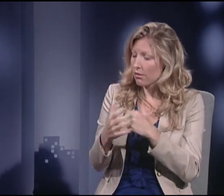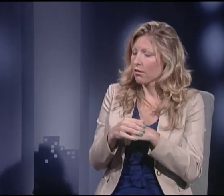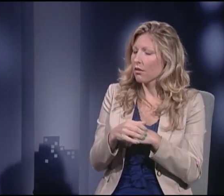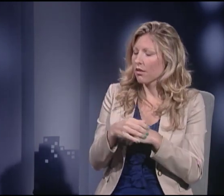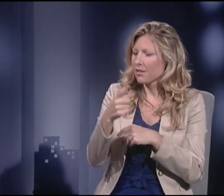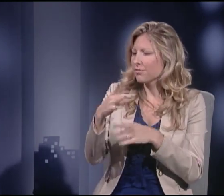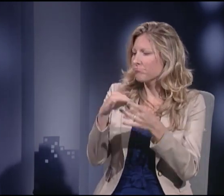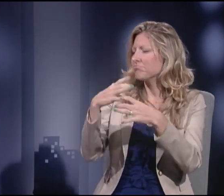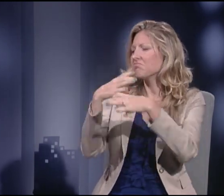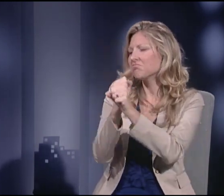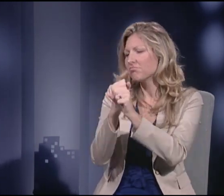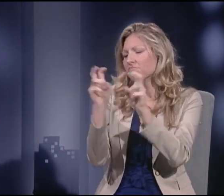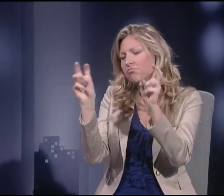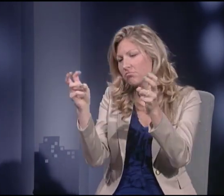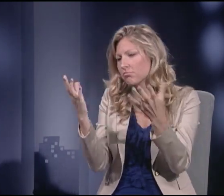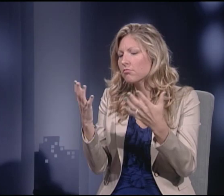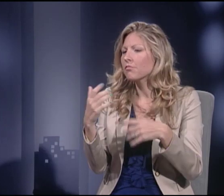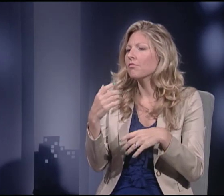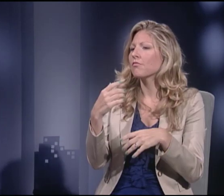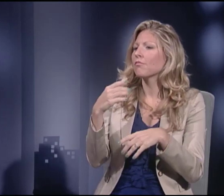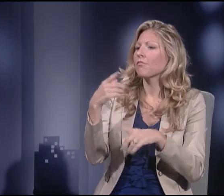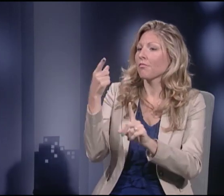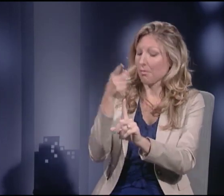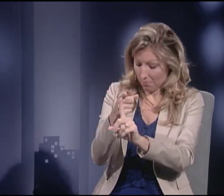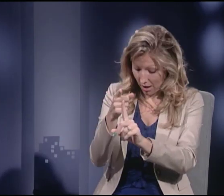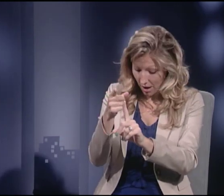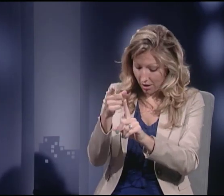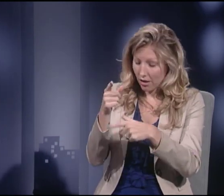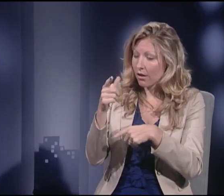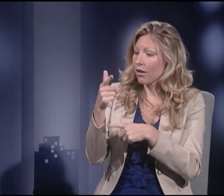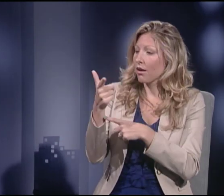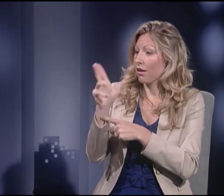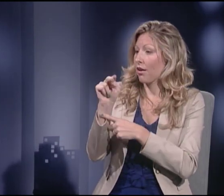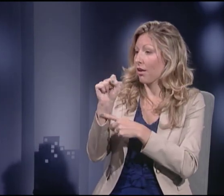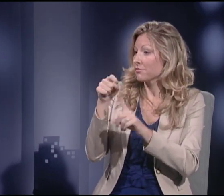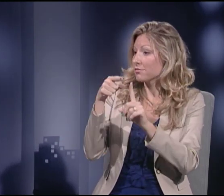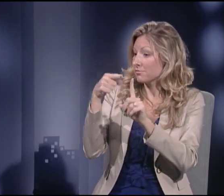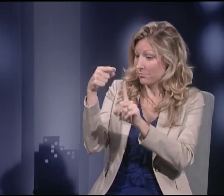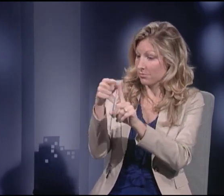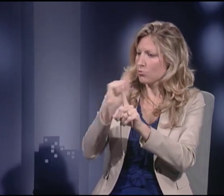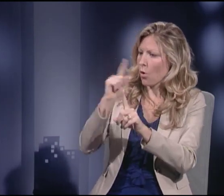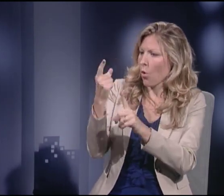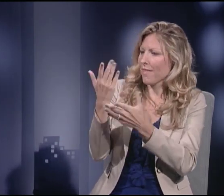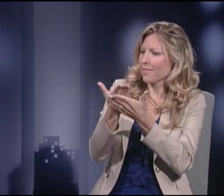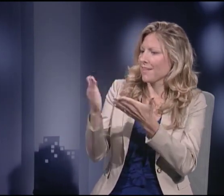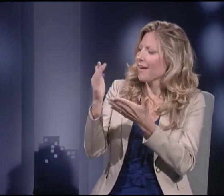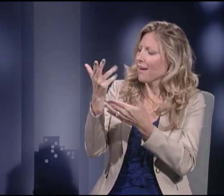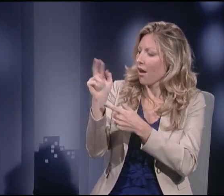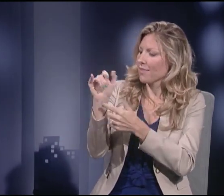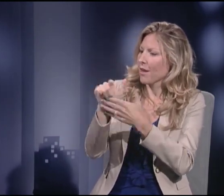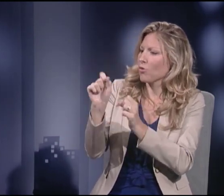that he made regarding the Second Amendment. I'll paraphrase, but the point was